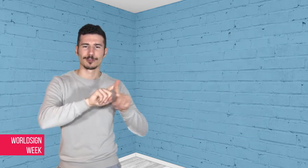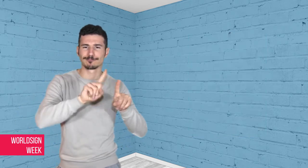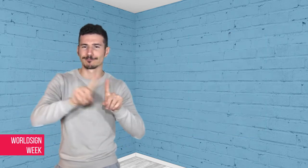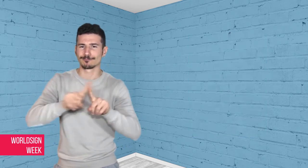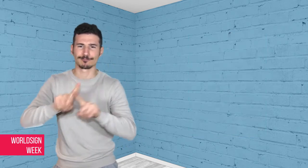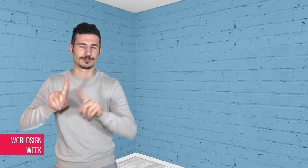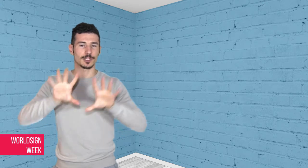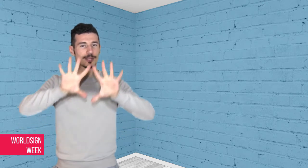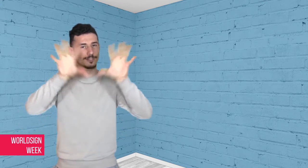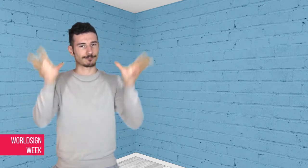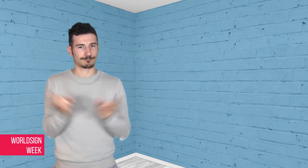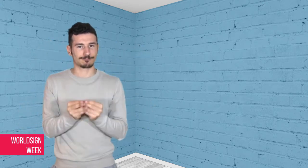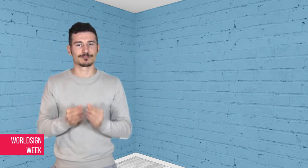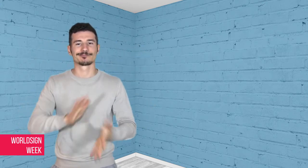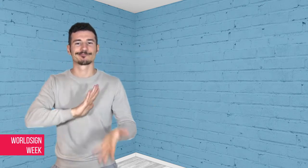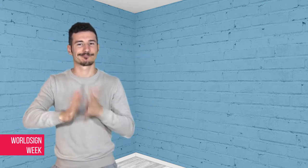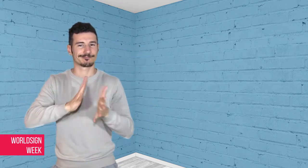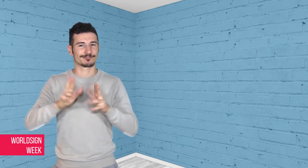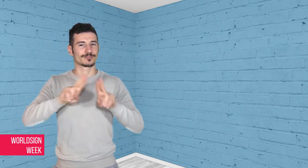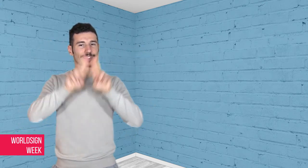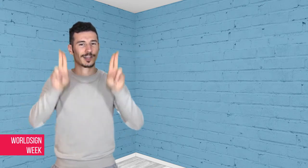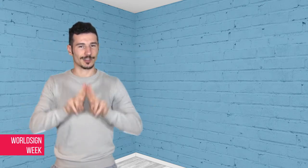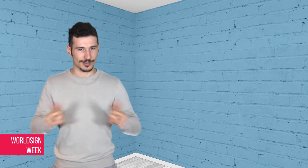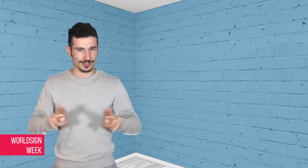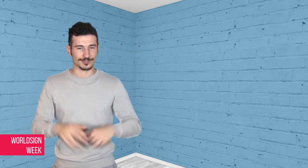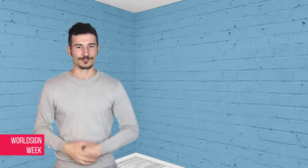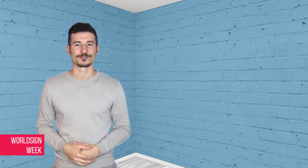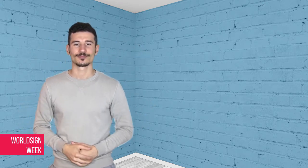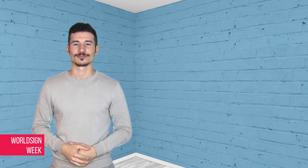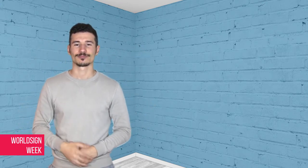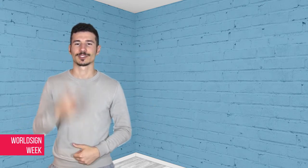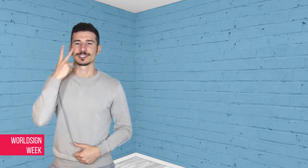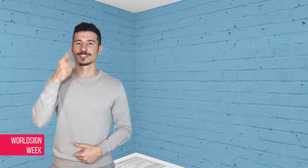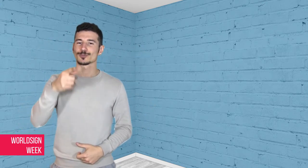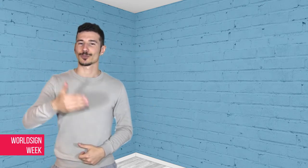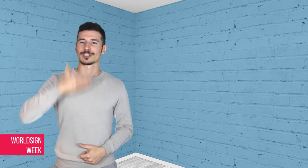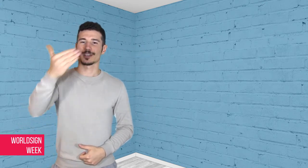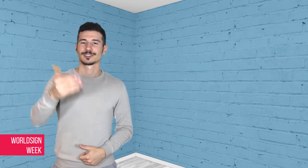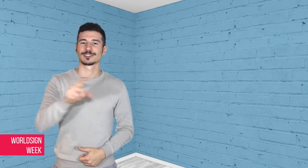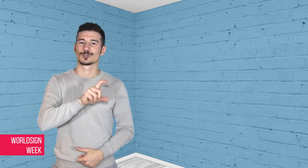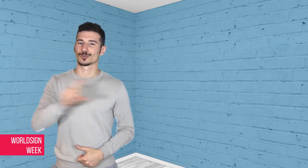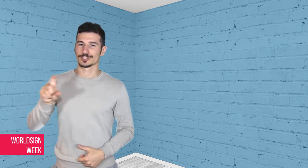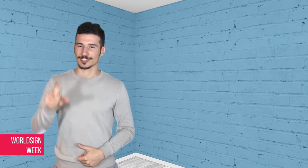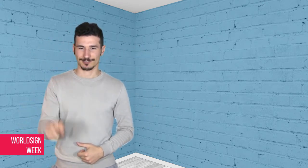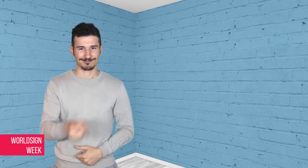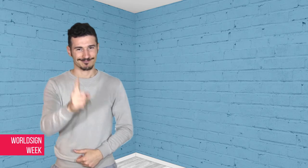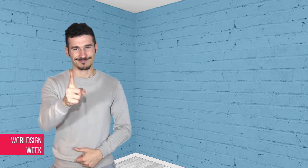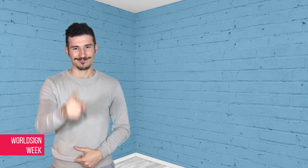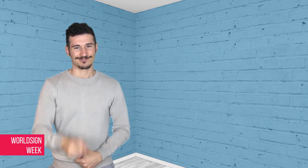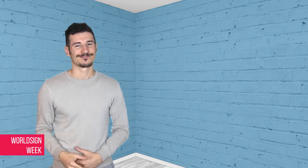all in International Sign. See you next week.